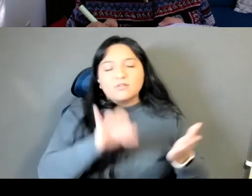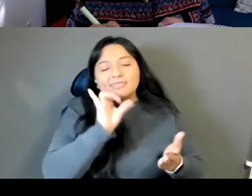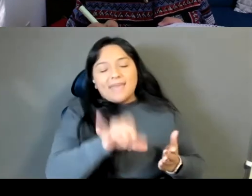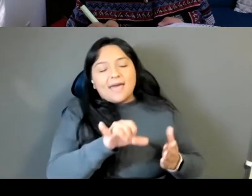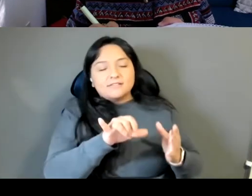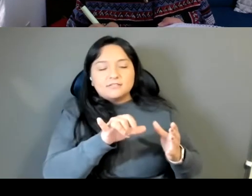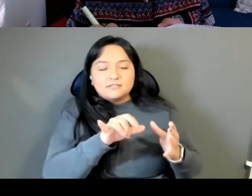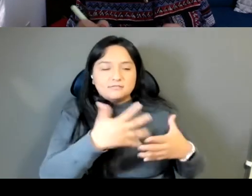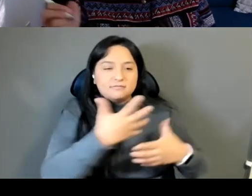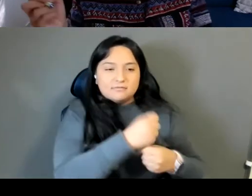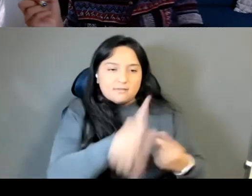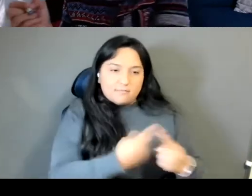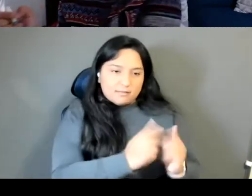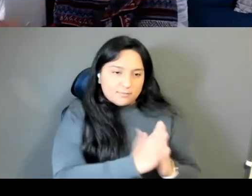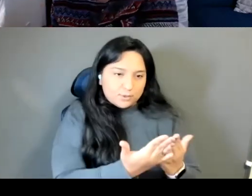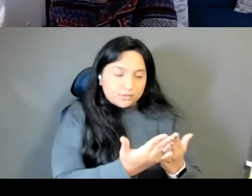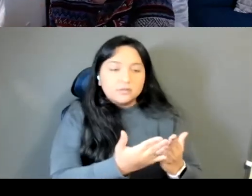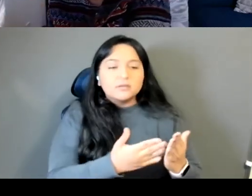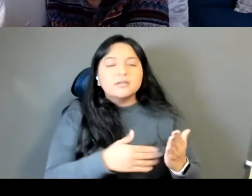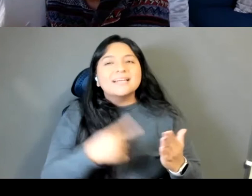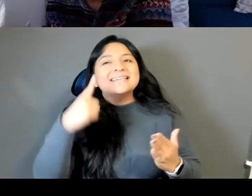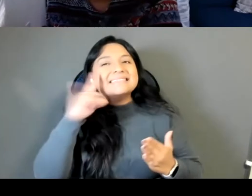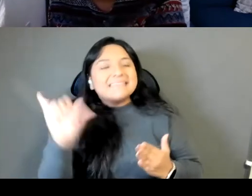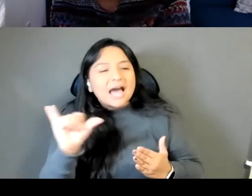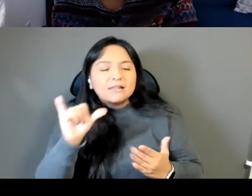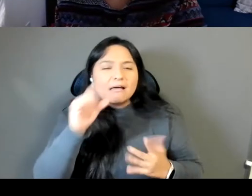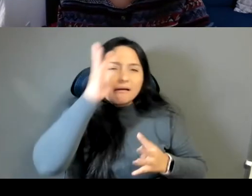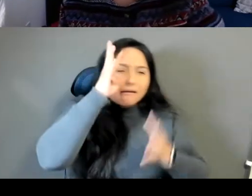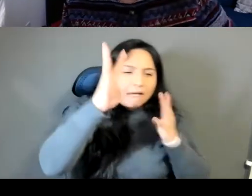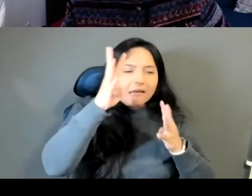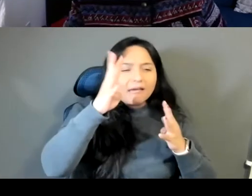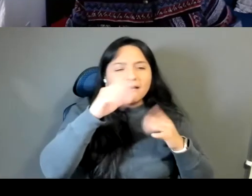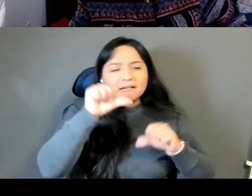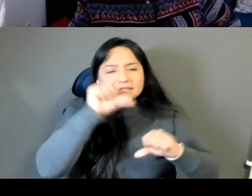And it sounds very magical realist or science fiction or slipstream or whatever you call